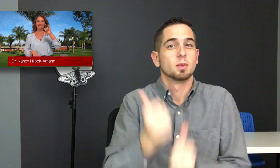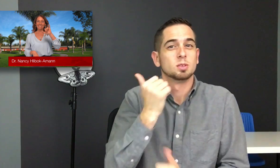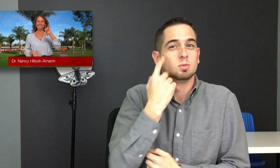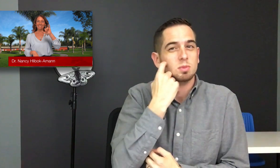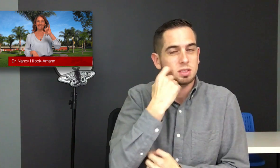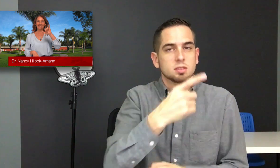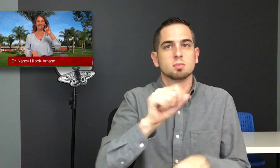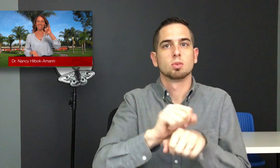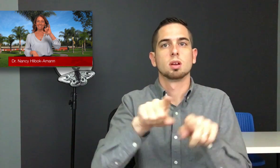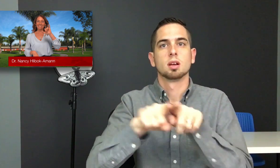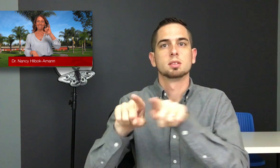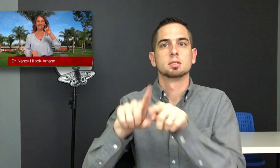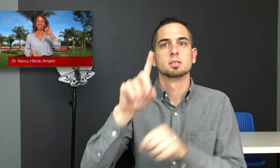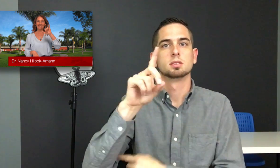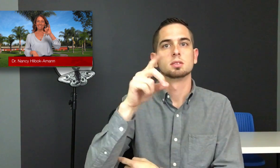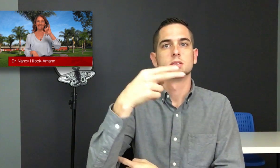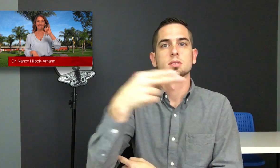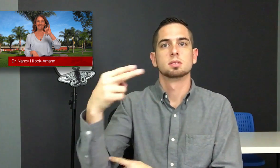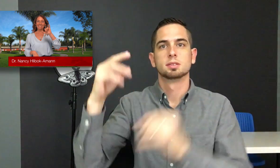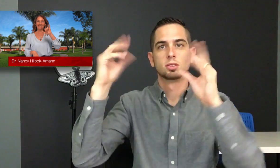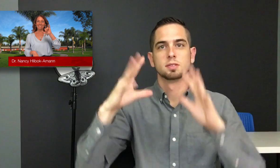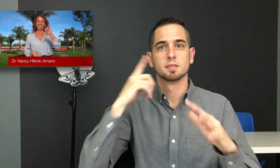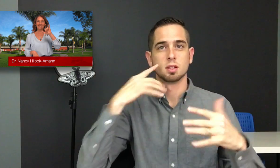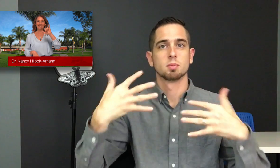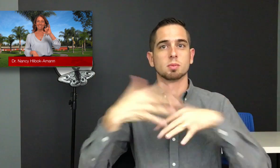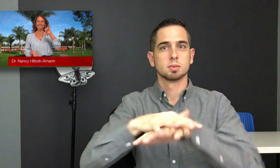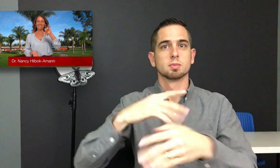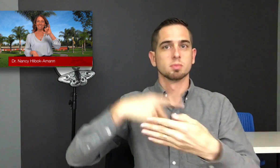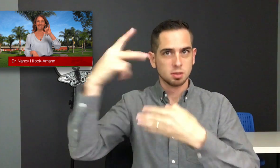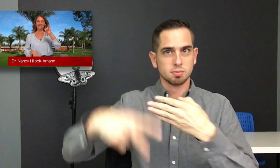most recently working as a DHH teacher in a mainstream setting.